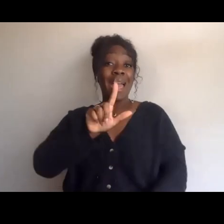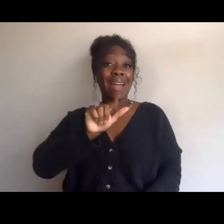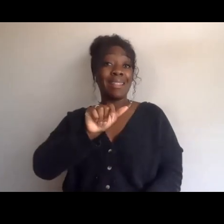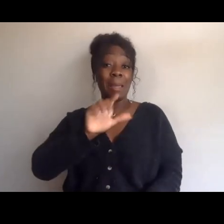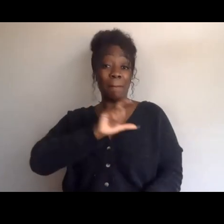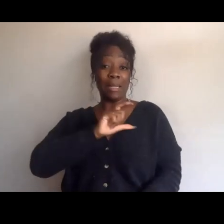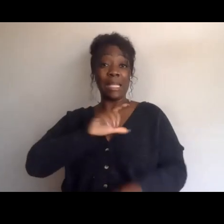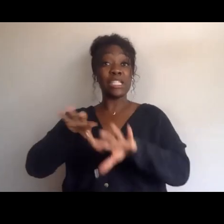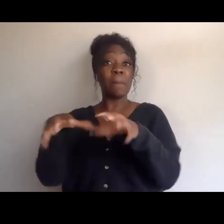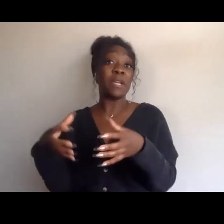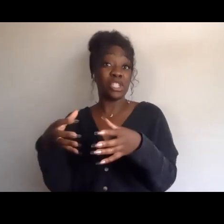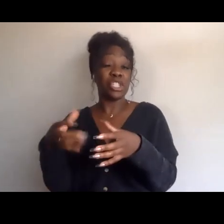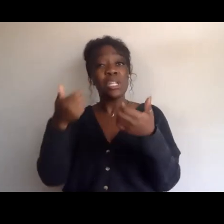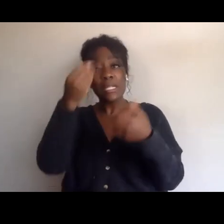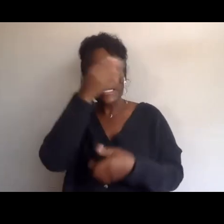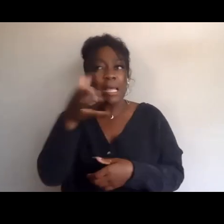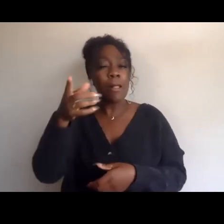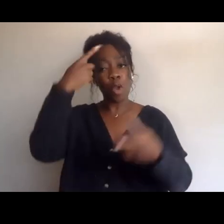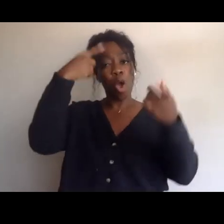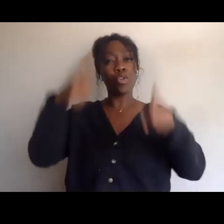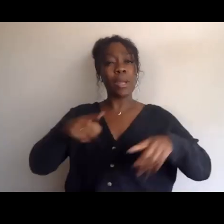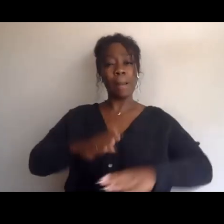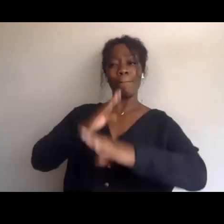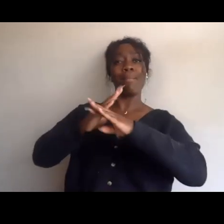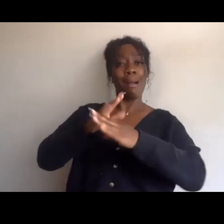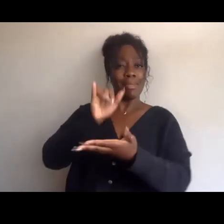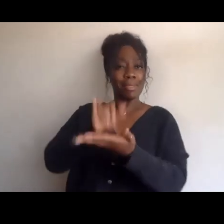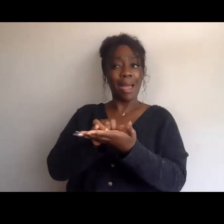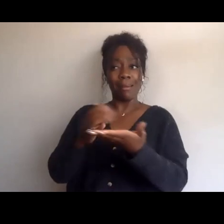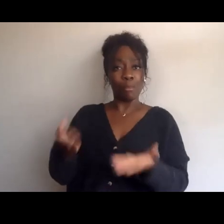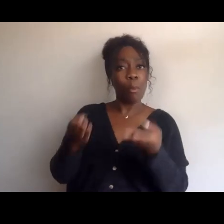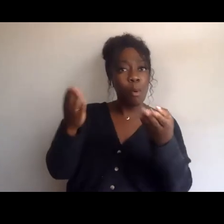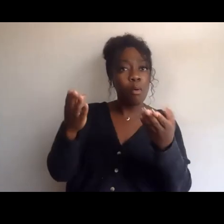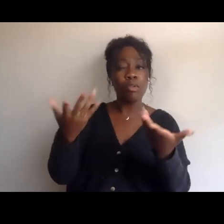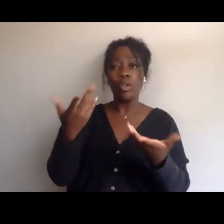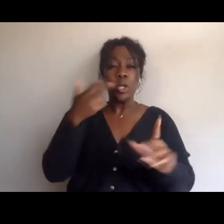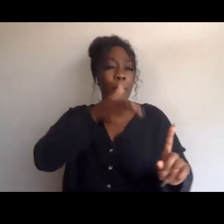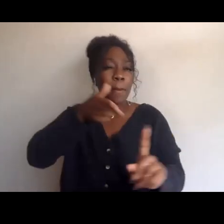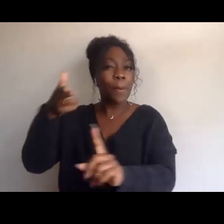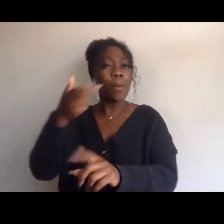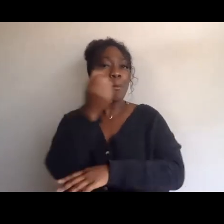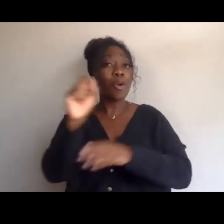in order to not shoot righteous protestors, right? What's one tangible, measurable thing